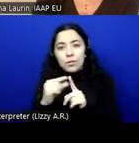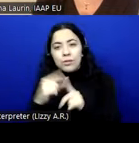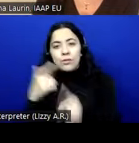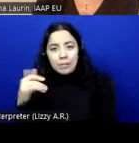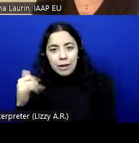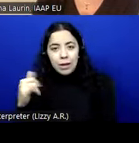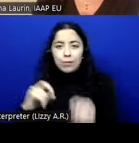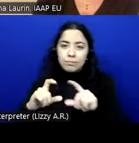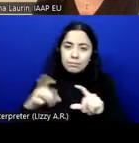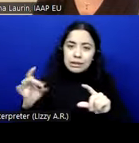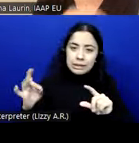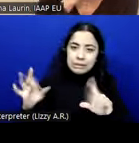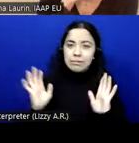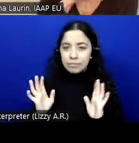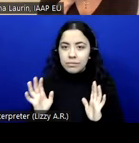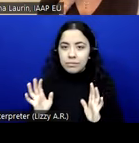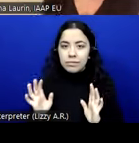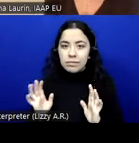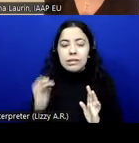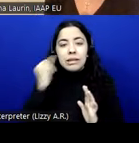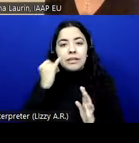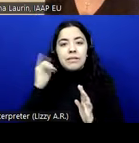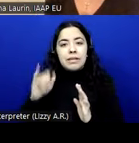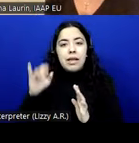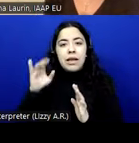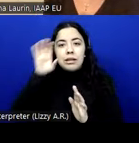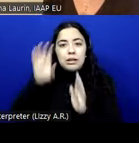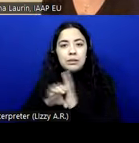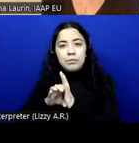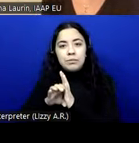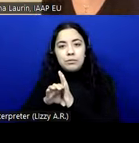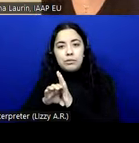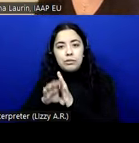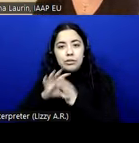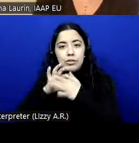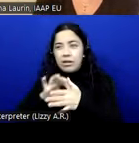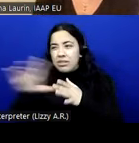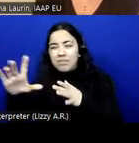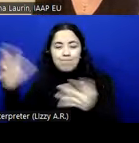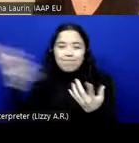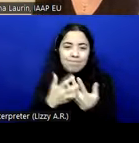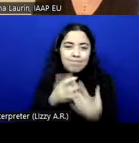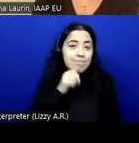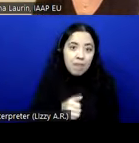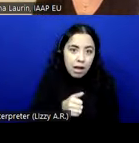Of course, if the content will not adapt, then it might be something that might not work.